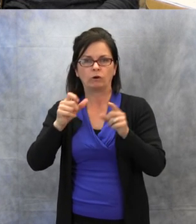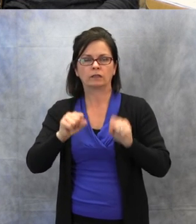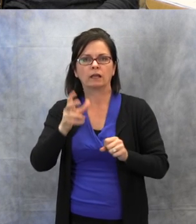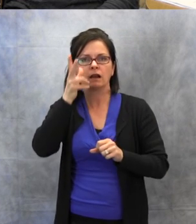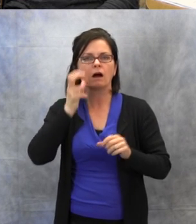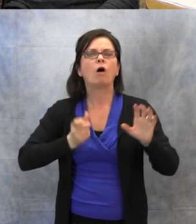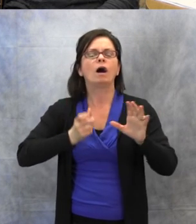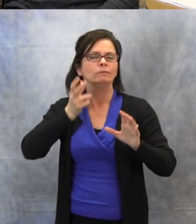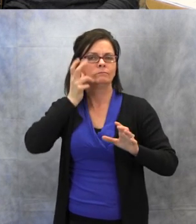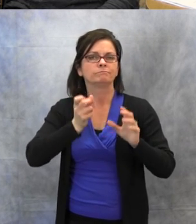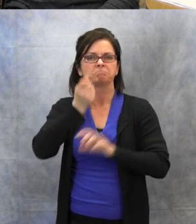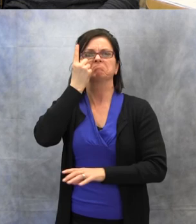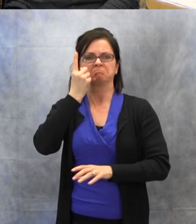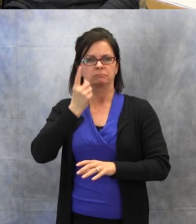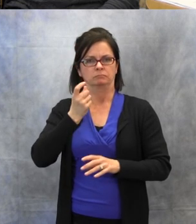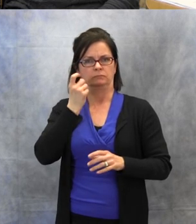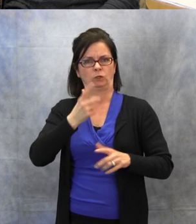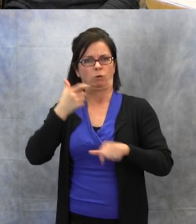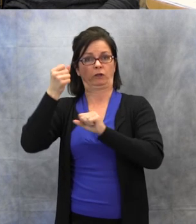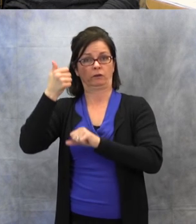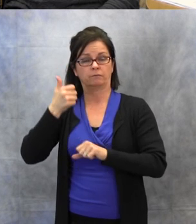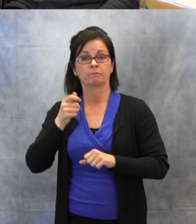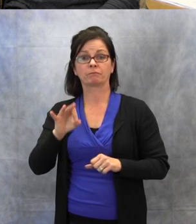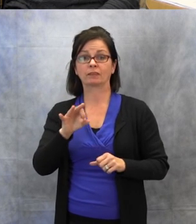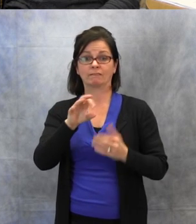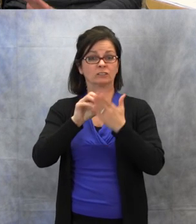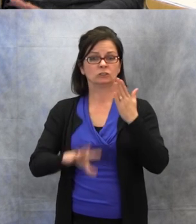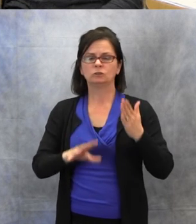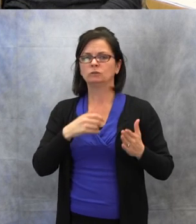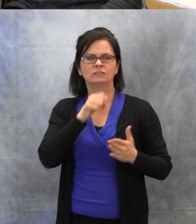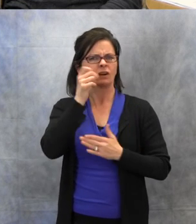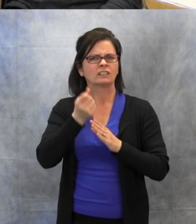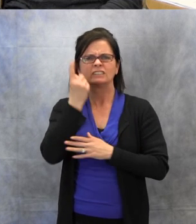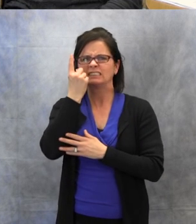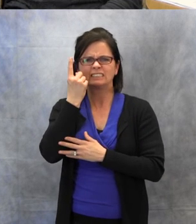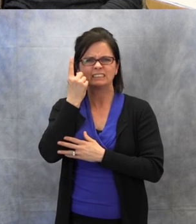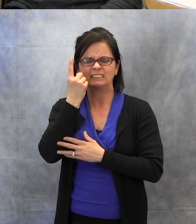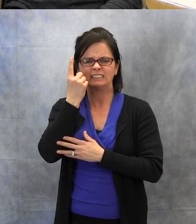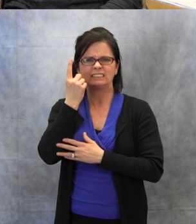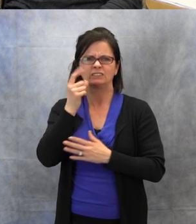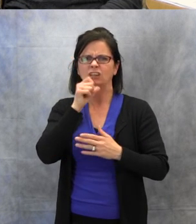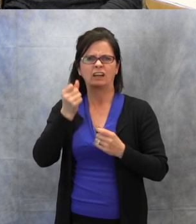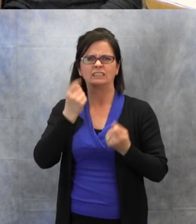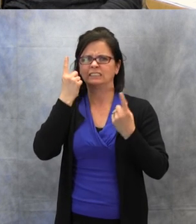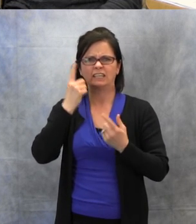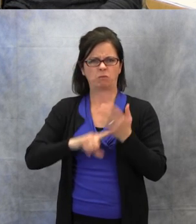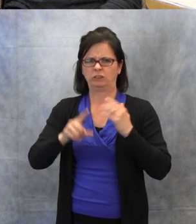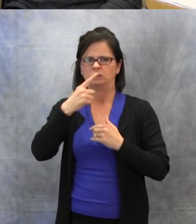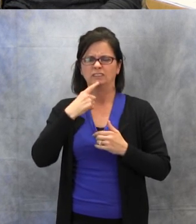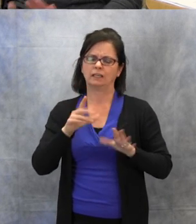Also, if the student does not understand what you say, don't give up on them easily and say,